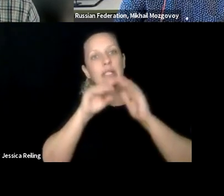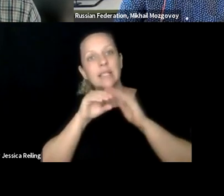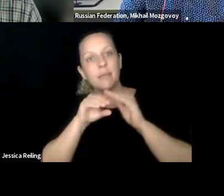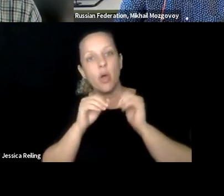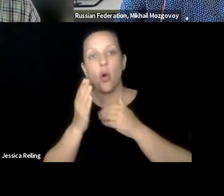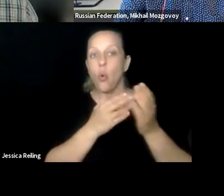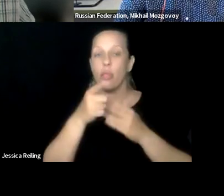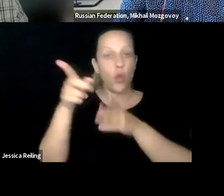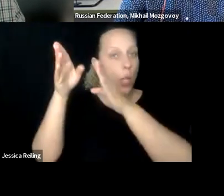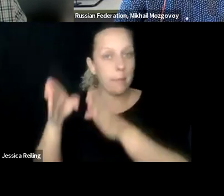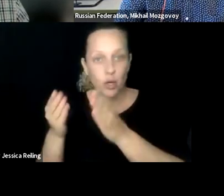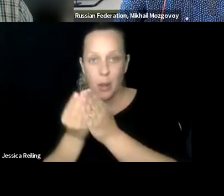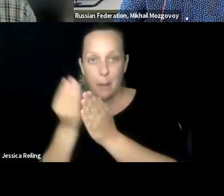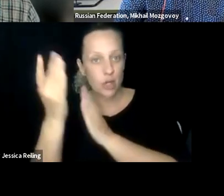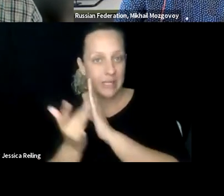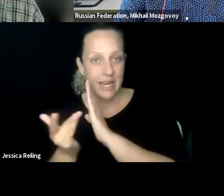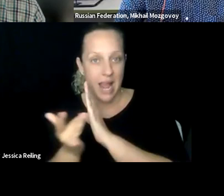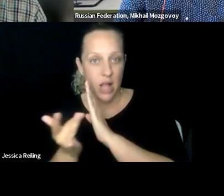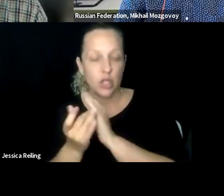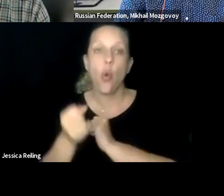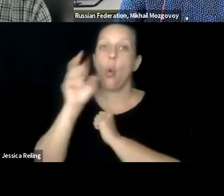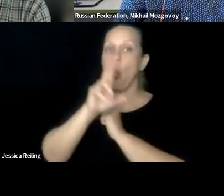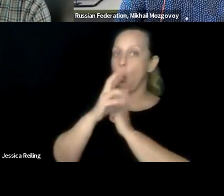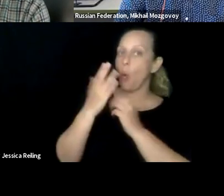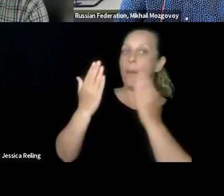we, the people who work at the university, all have a role to play in